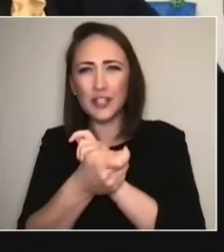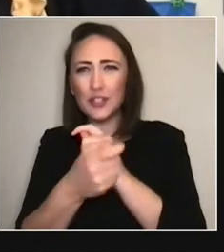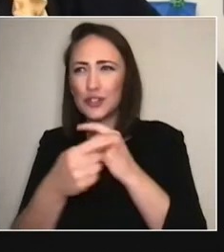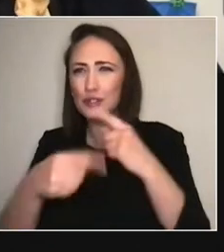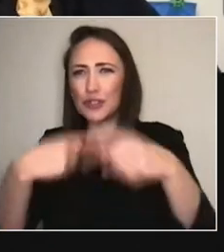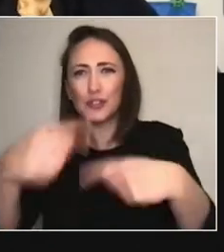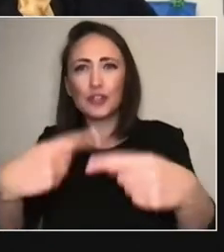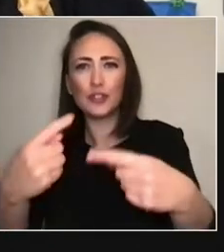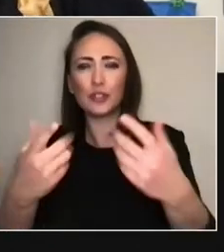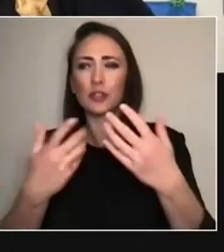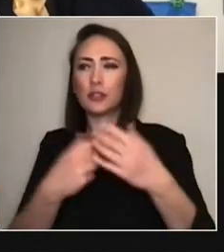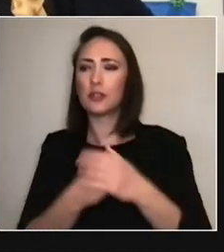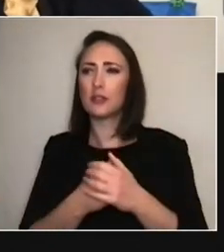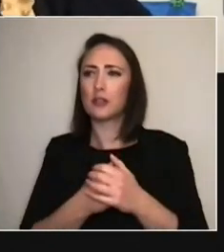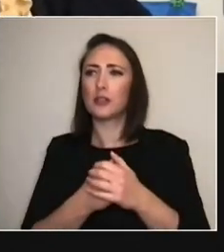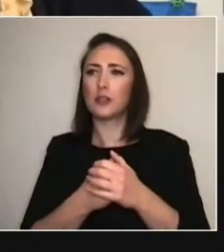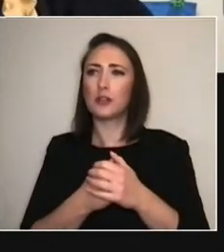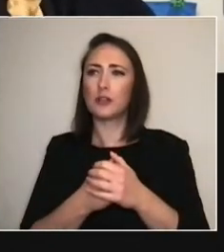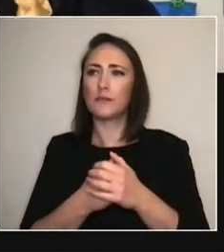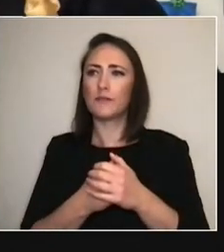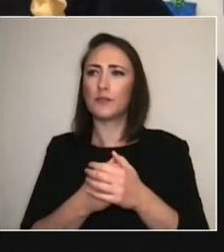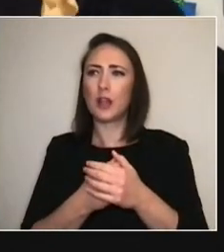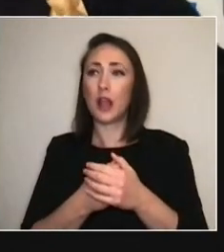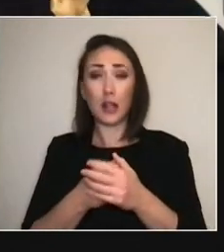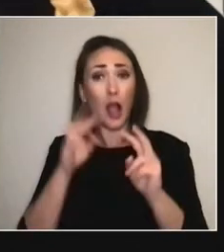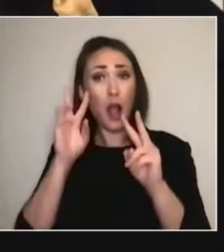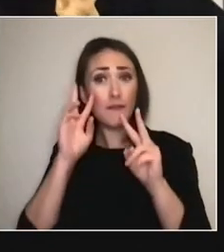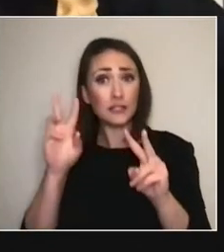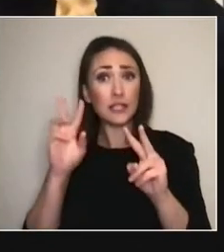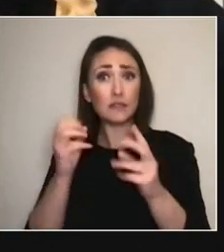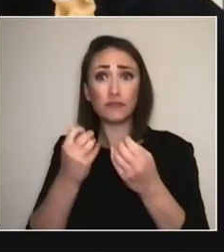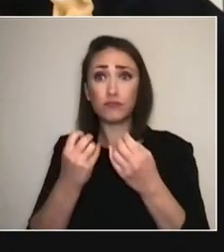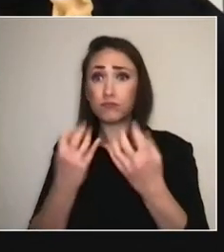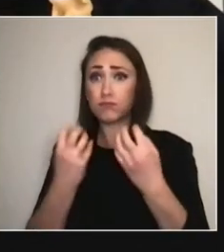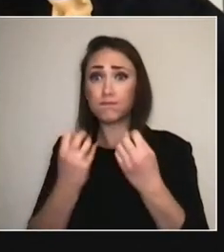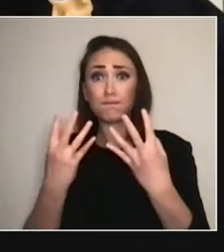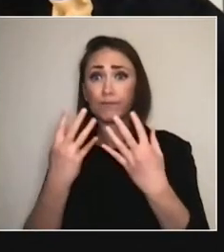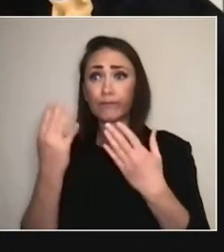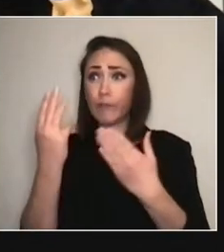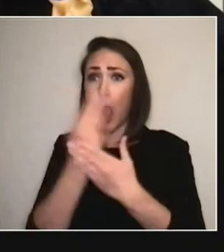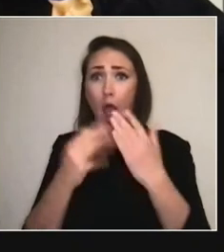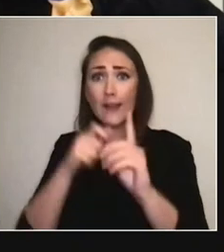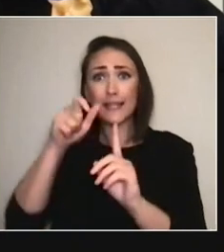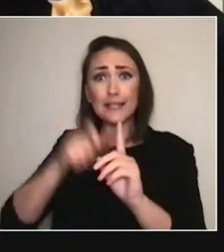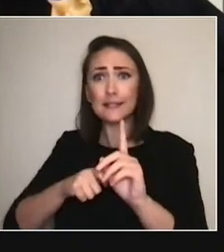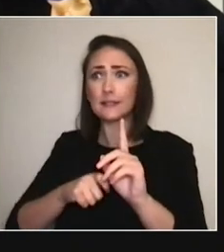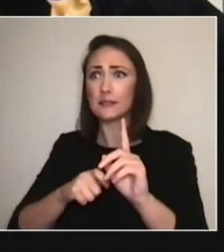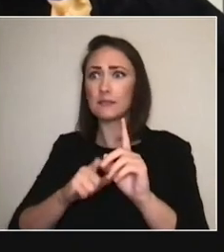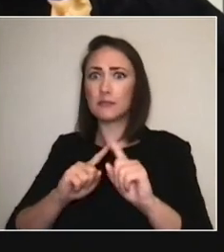I have encountered it among what artists are making or what they're thinking about that feels like,